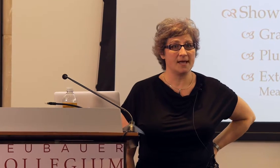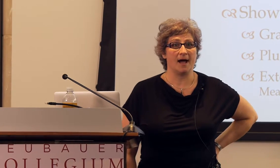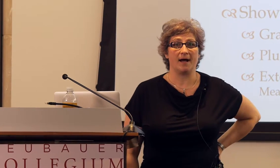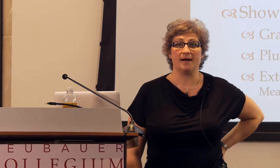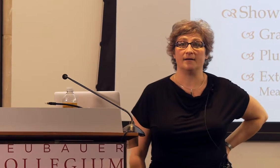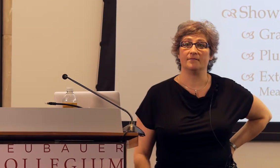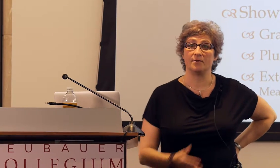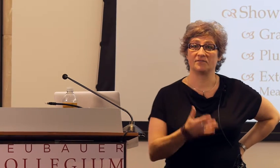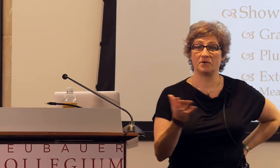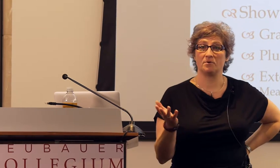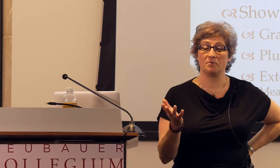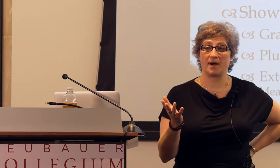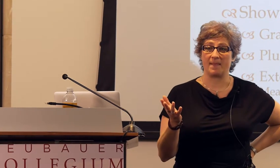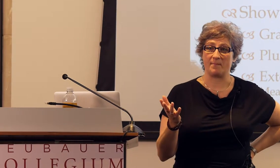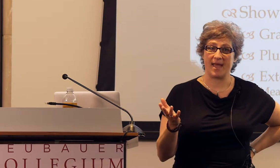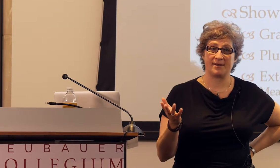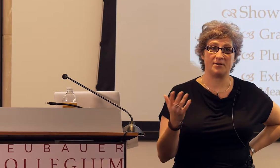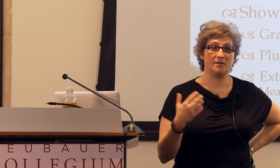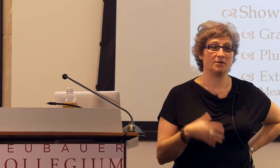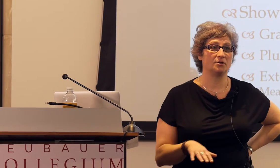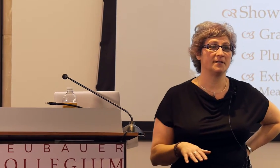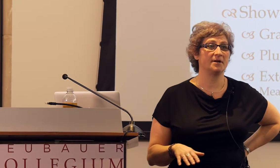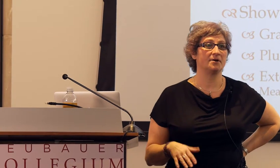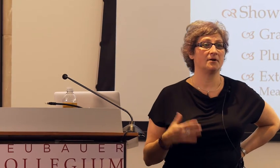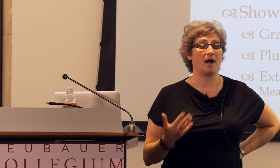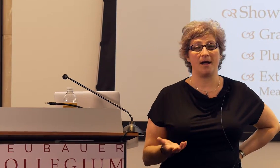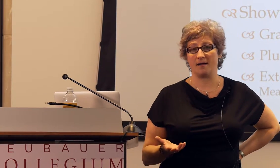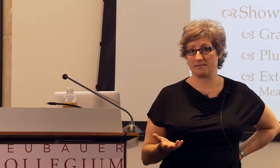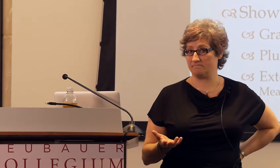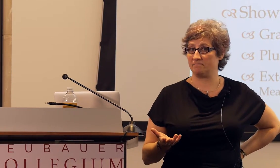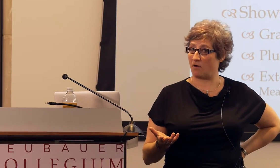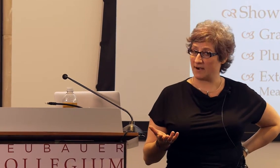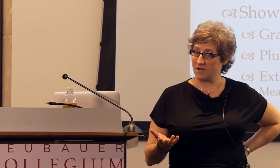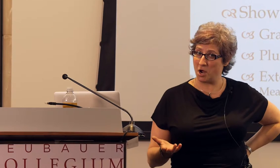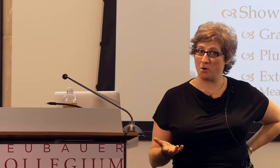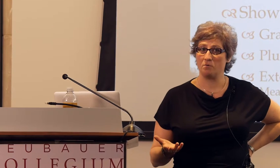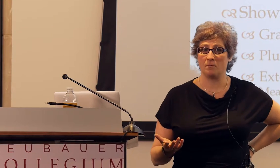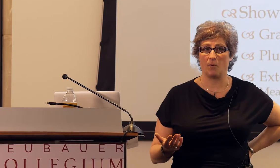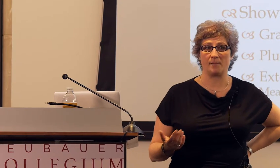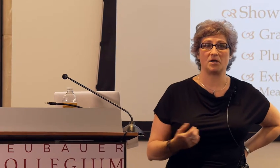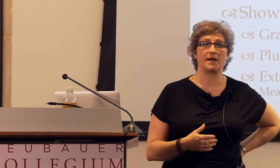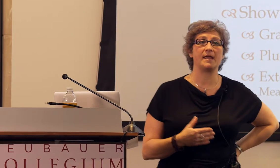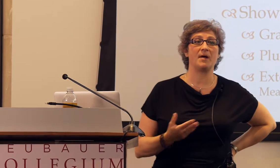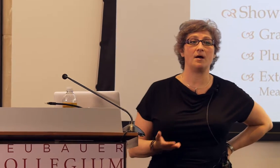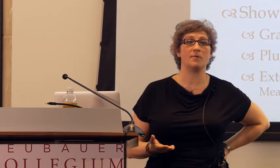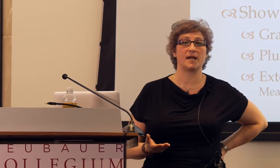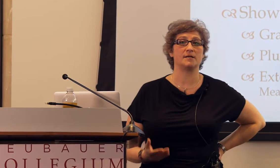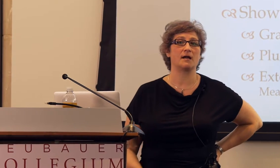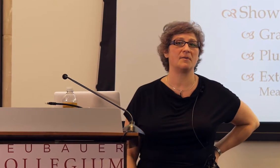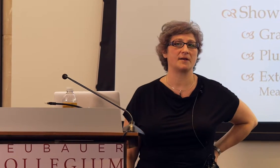Those of you who were at the panel earlier already know what I'm talking about when I talk about